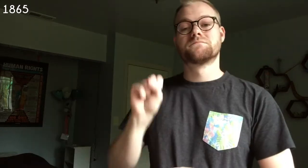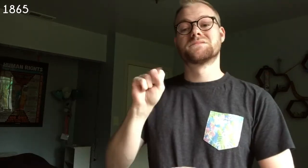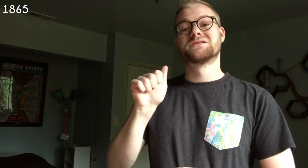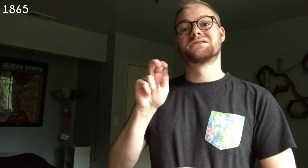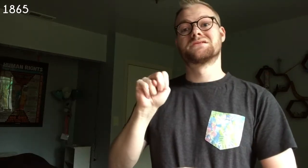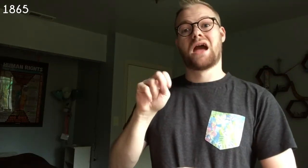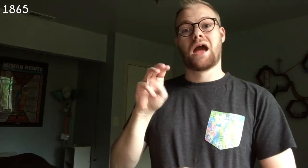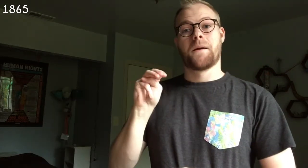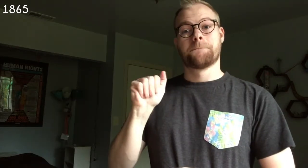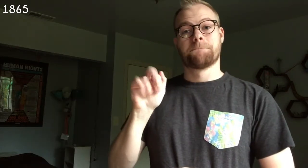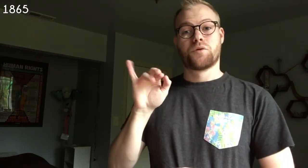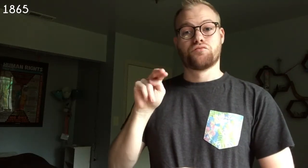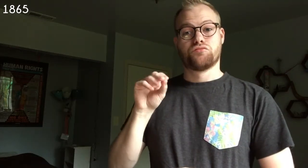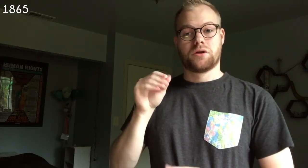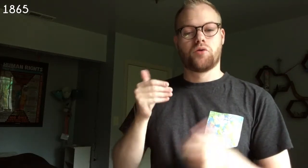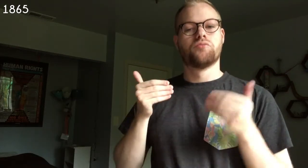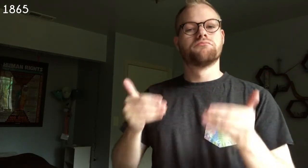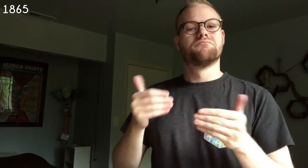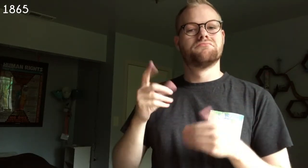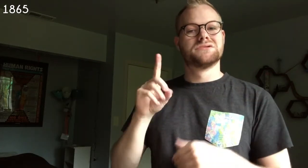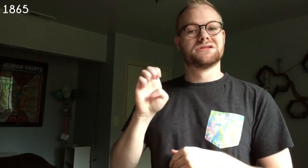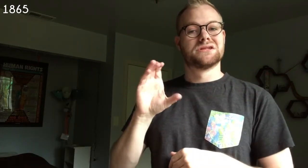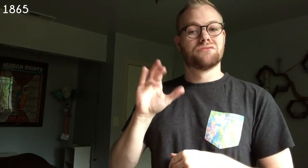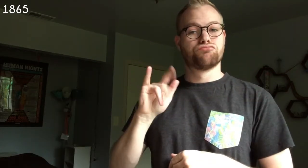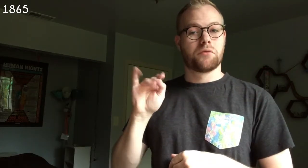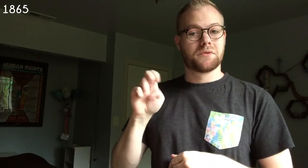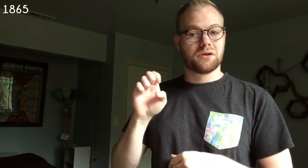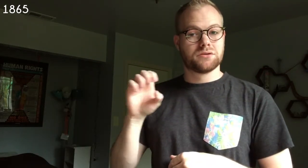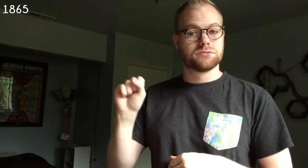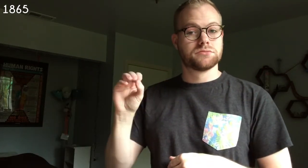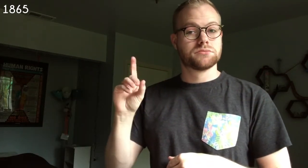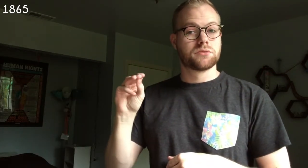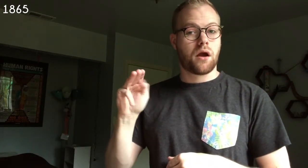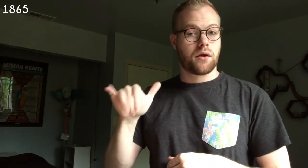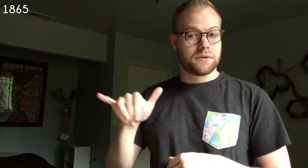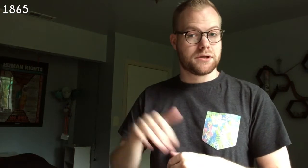1865 San Marino decriminalizes sodomy.